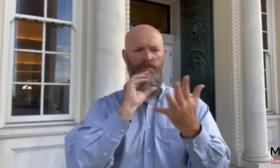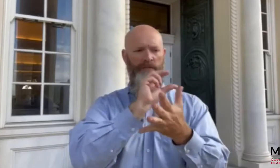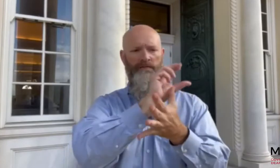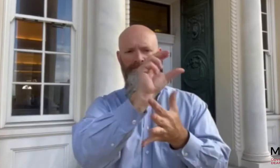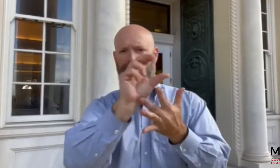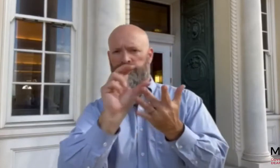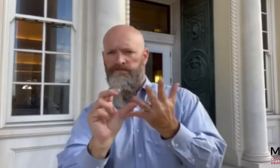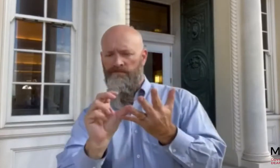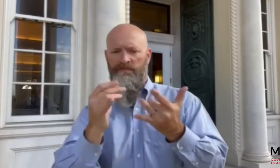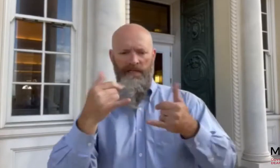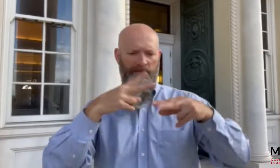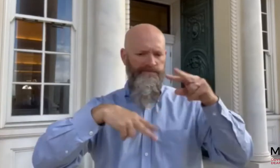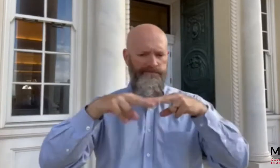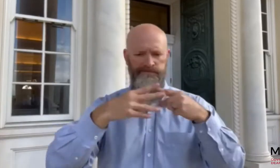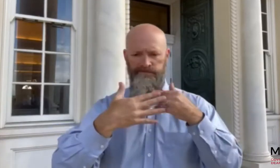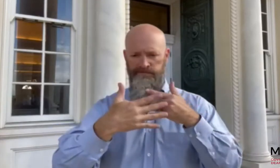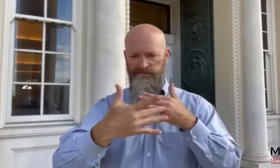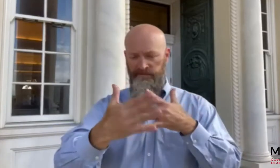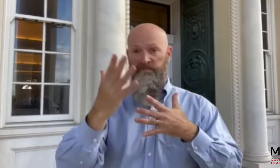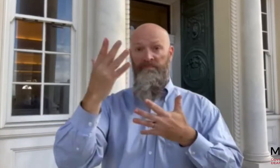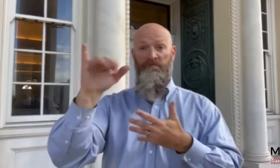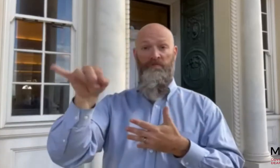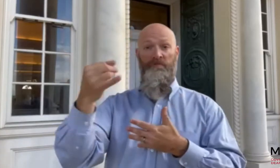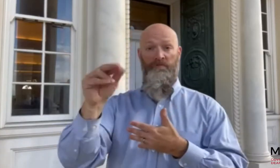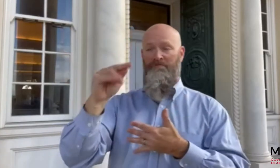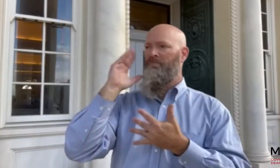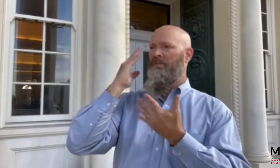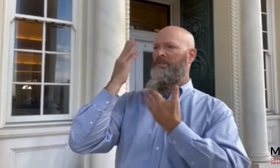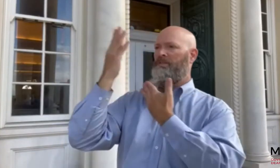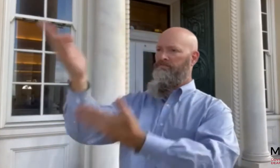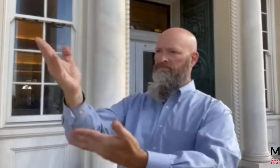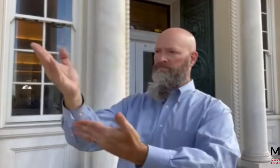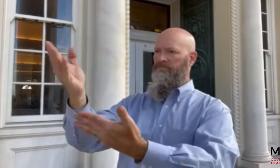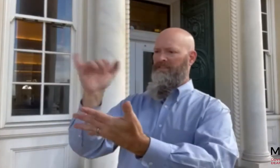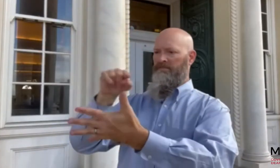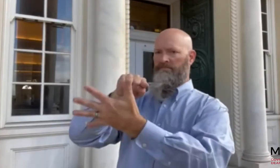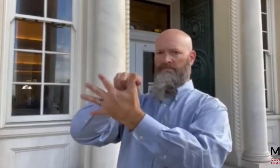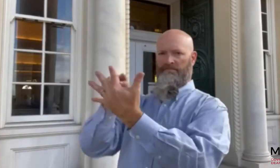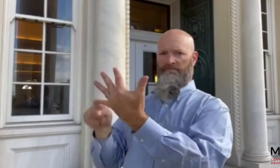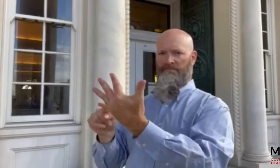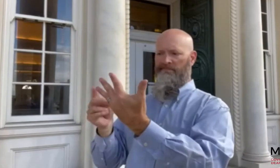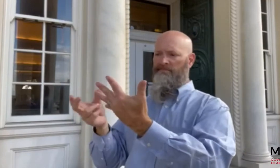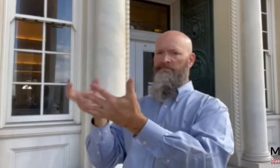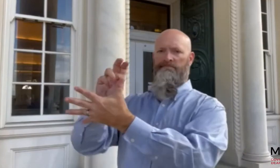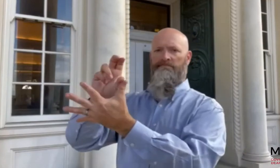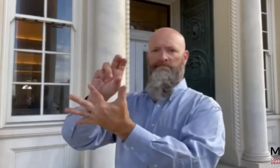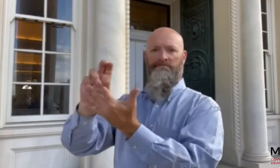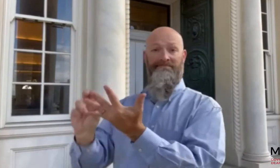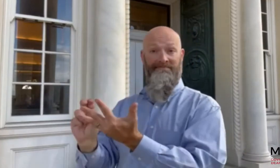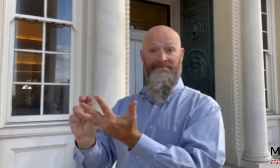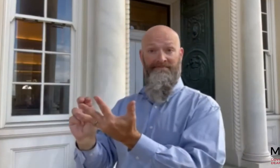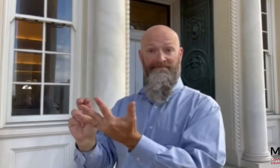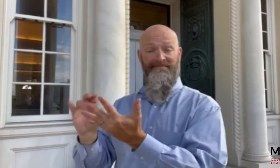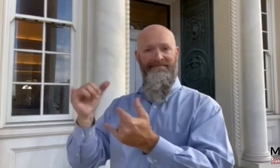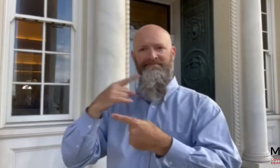The five-point plan will be presented to the legislature in January